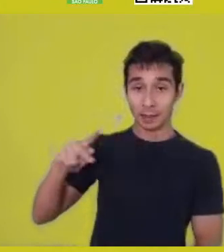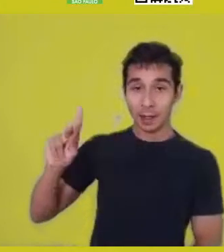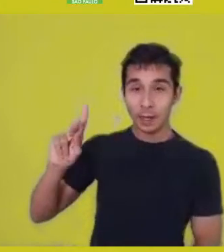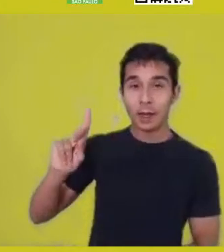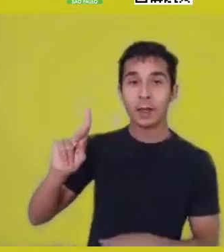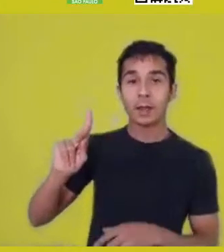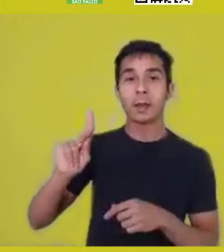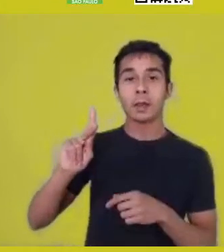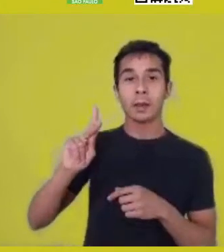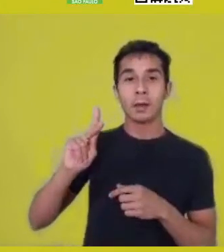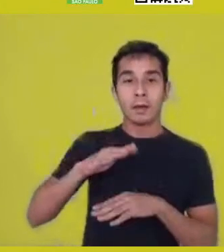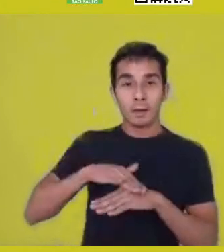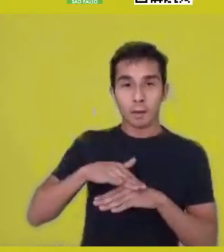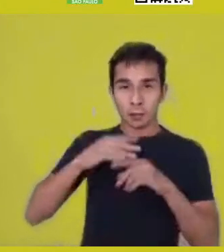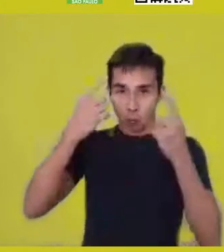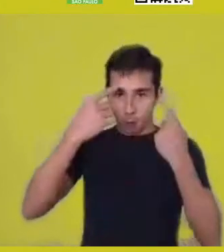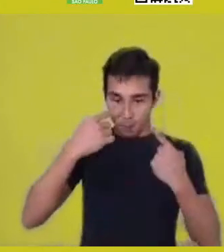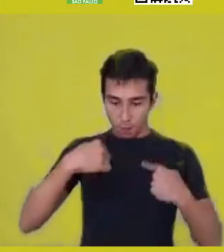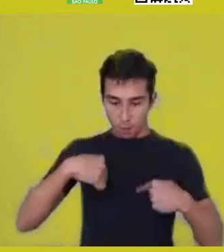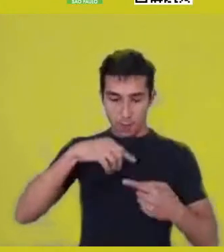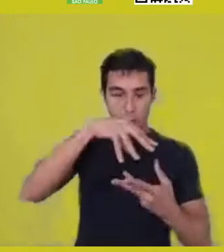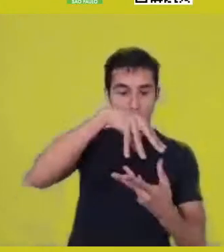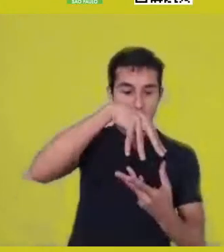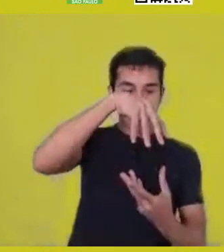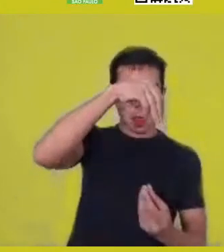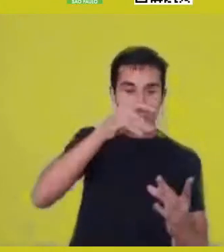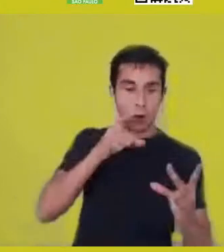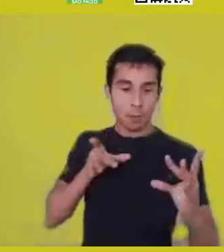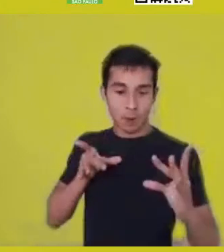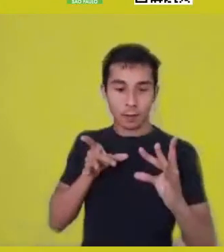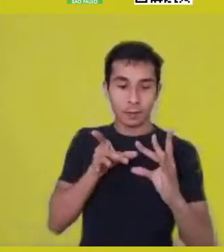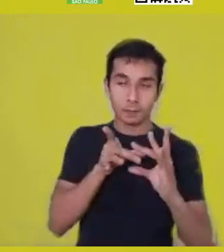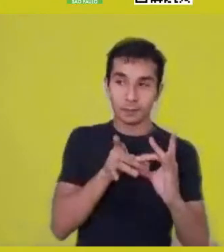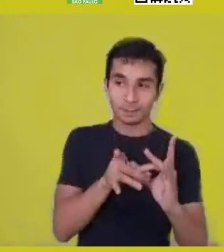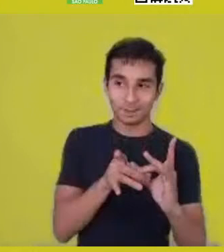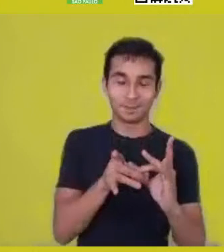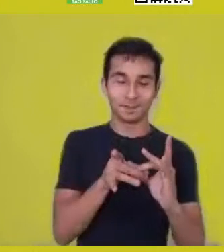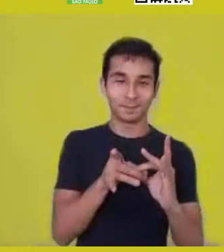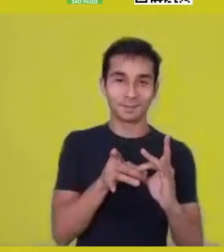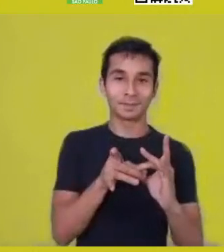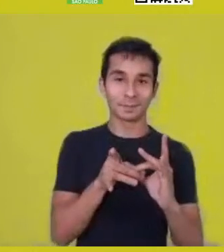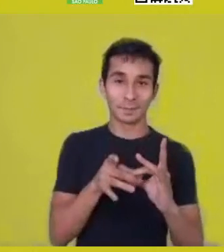it is necessary that there are two distinct instances